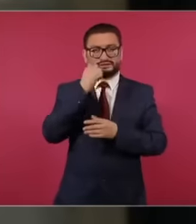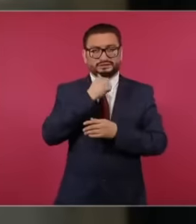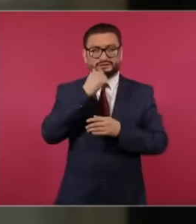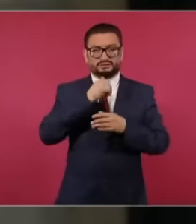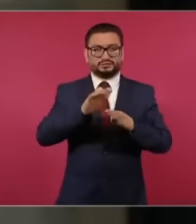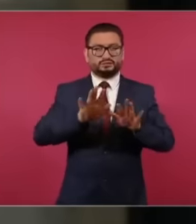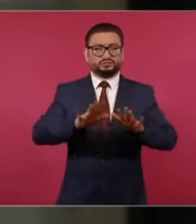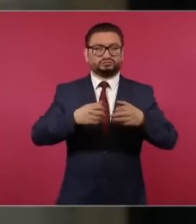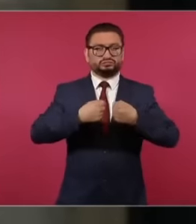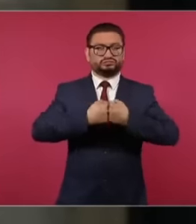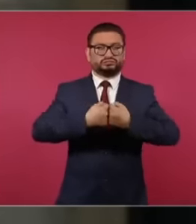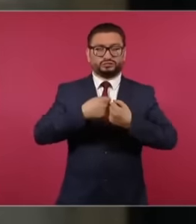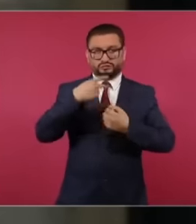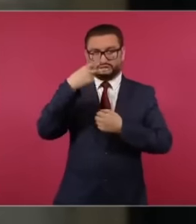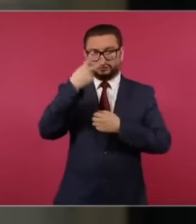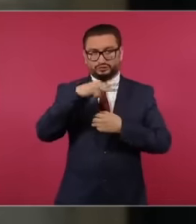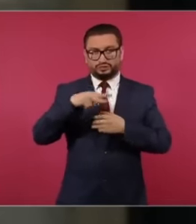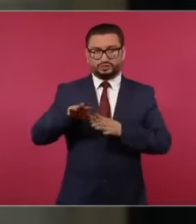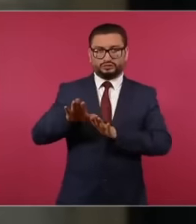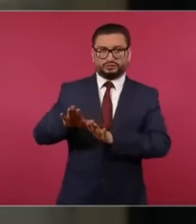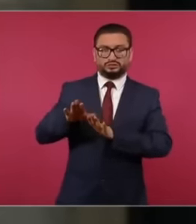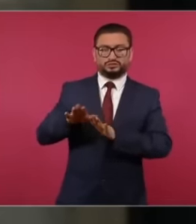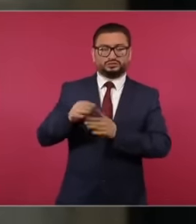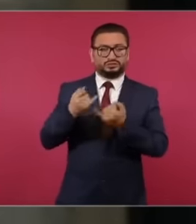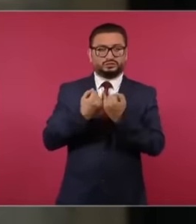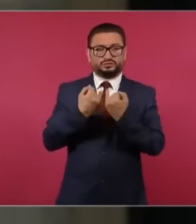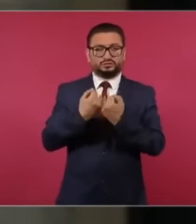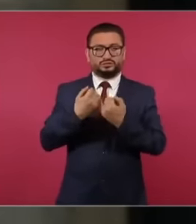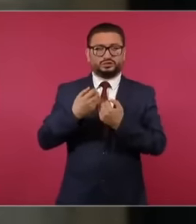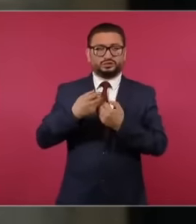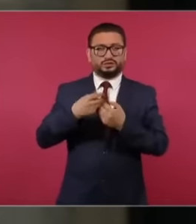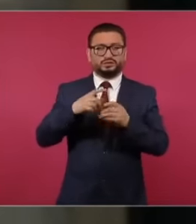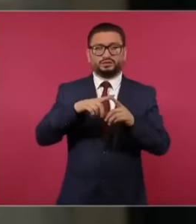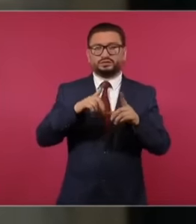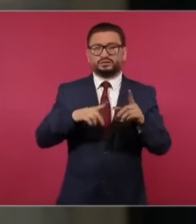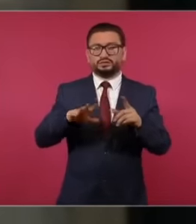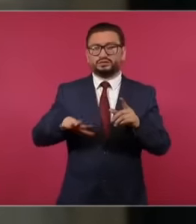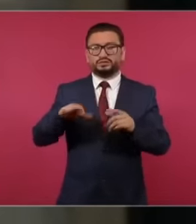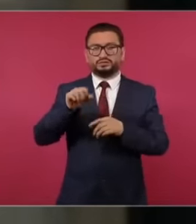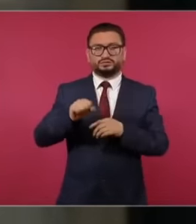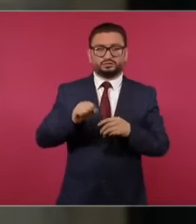but Mexico is ultimately containing the migrants in the south with these movements. Until